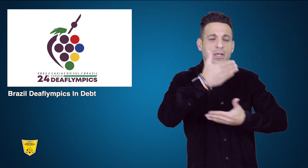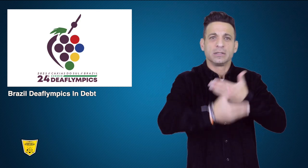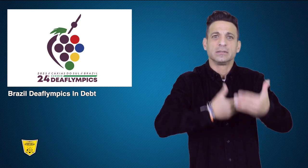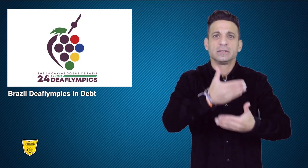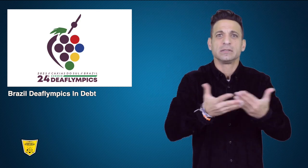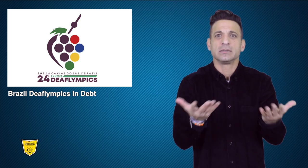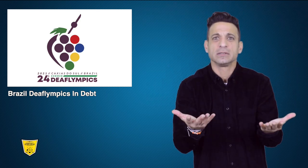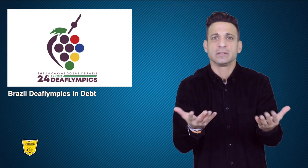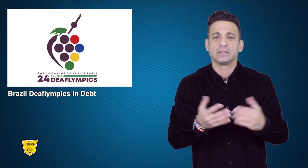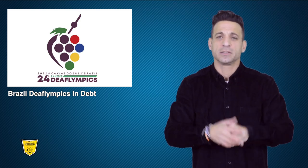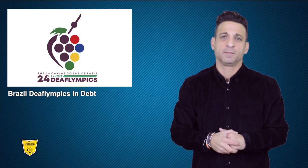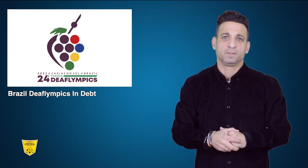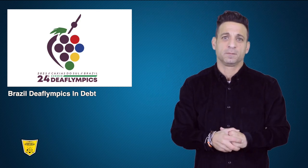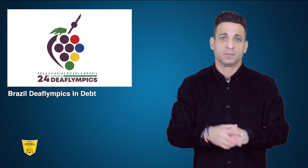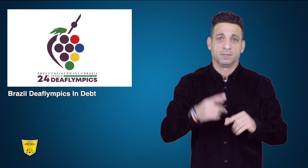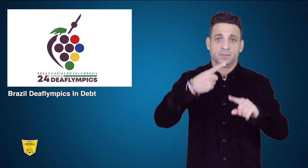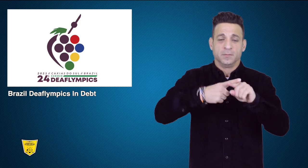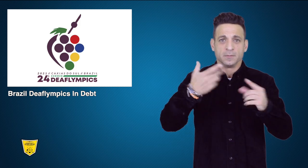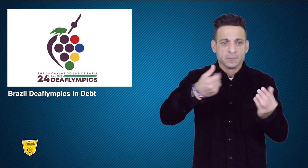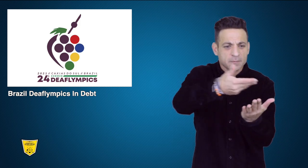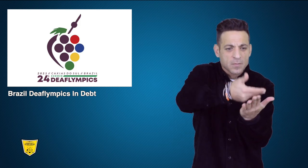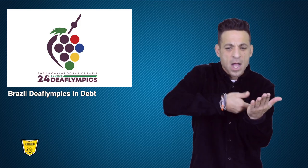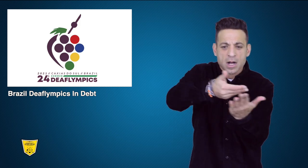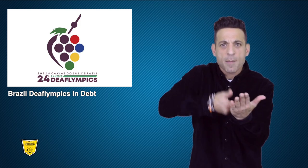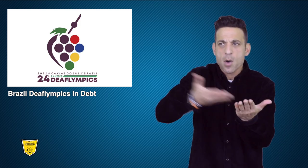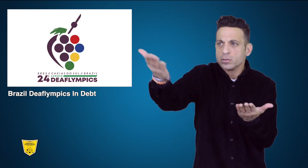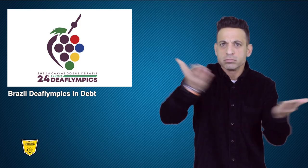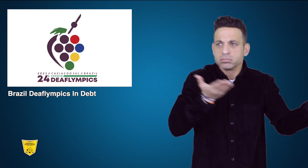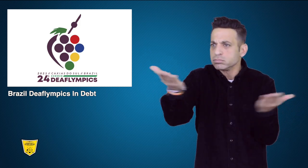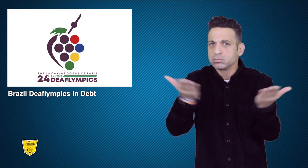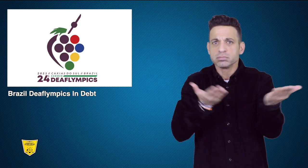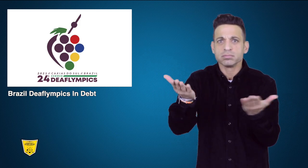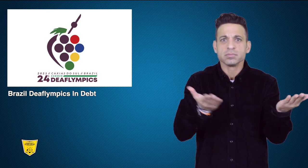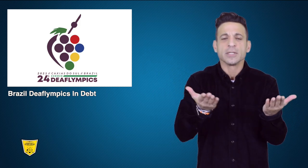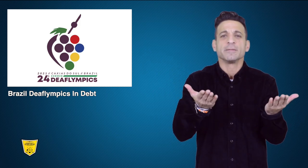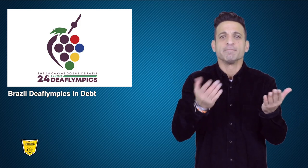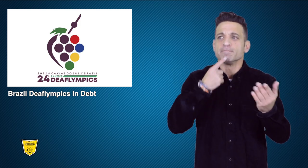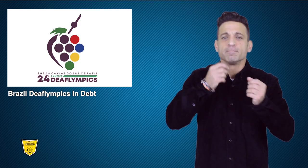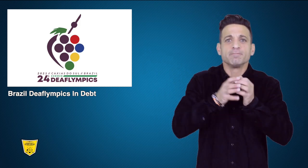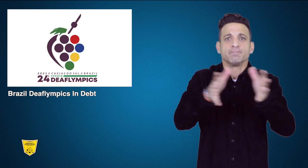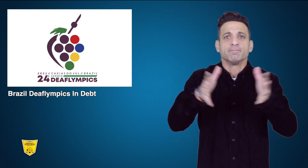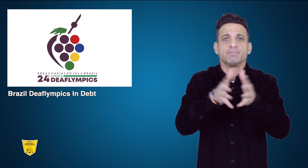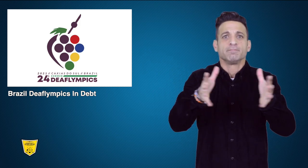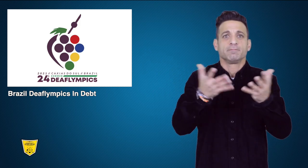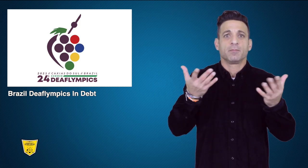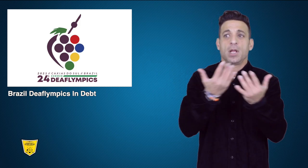The report found that several hotels also did get paid as